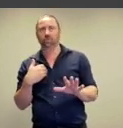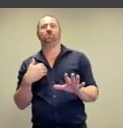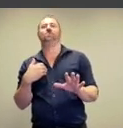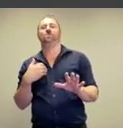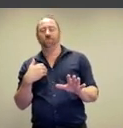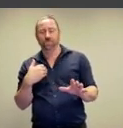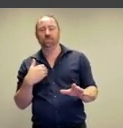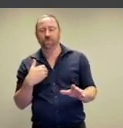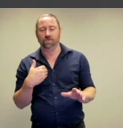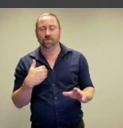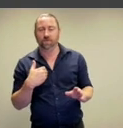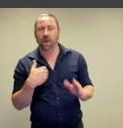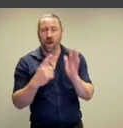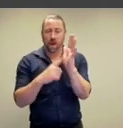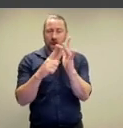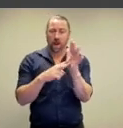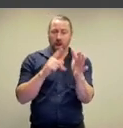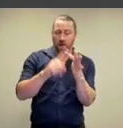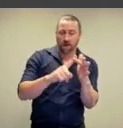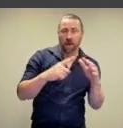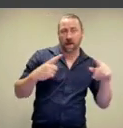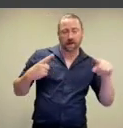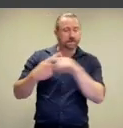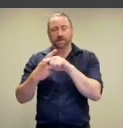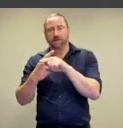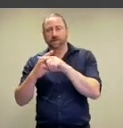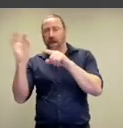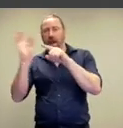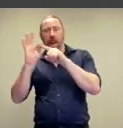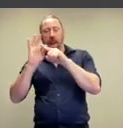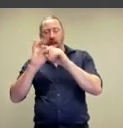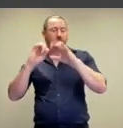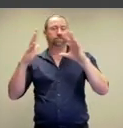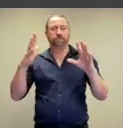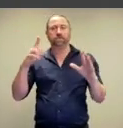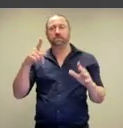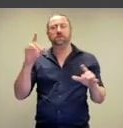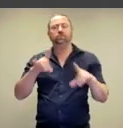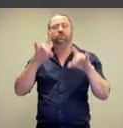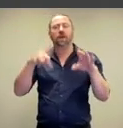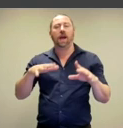conjures the absolutely joyous collision